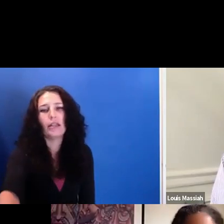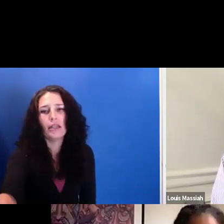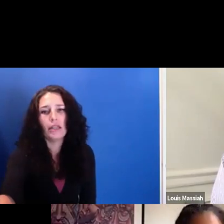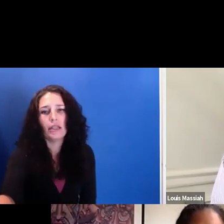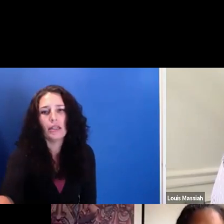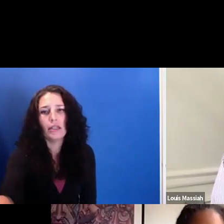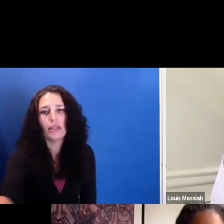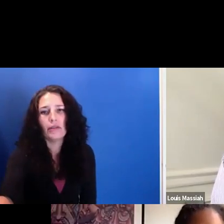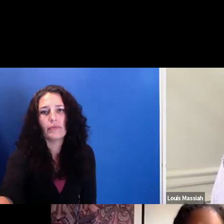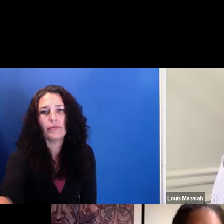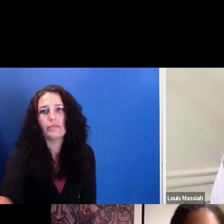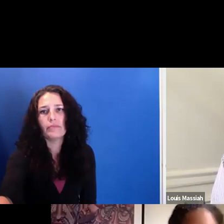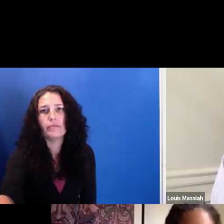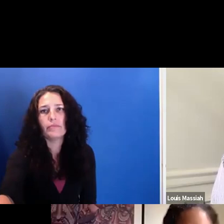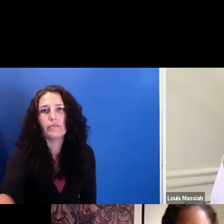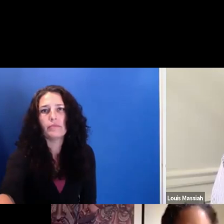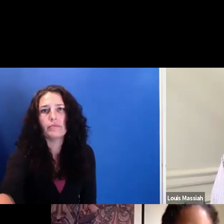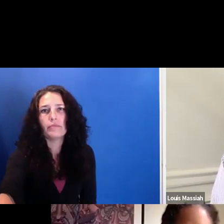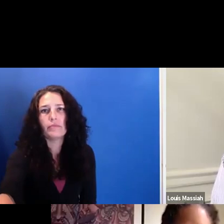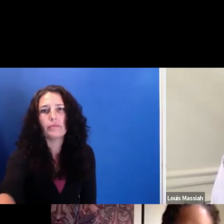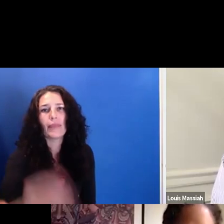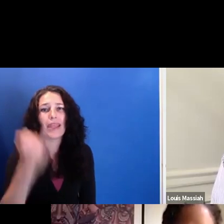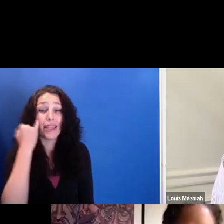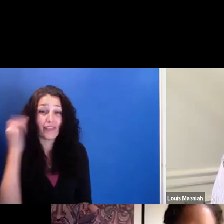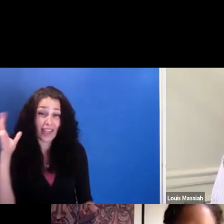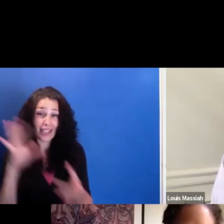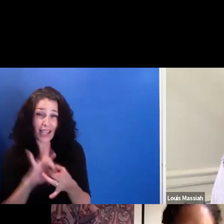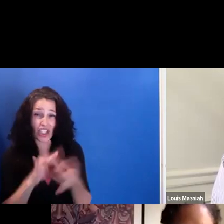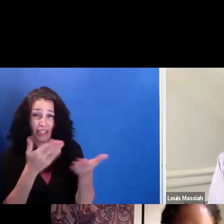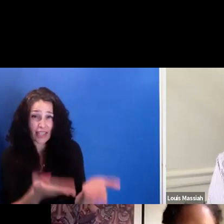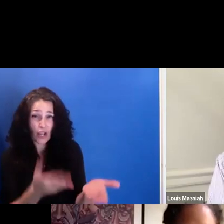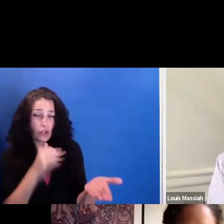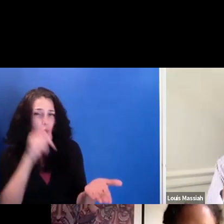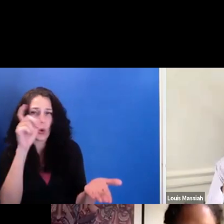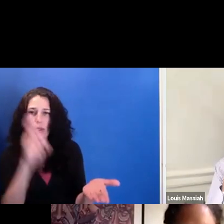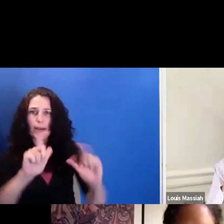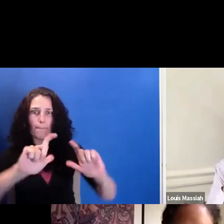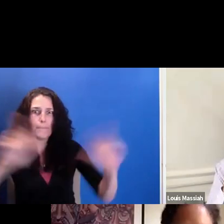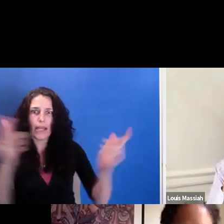And if that's there, you know, you don't need a huge budget to communicate that or to have that.